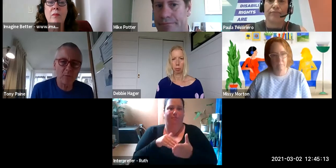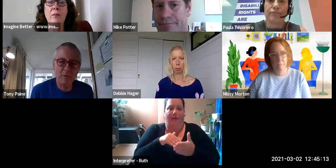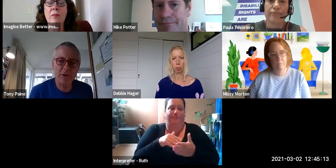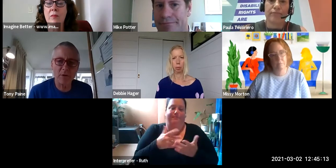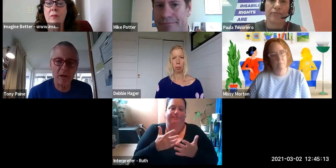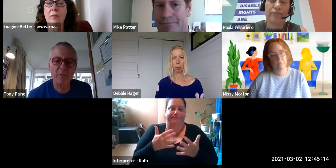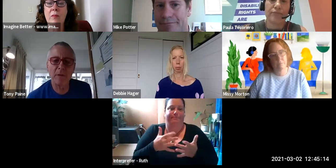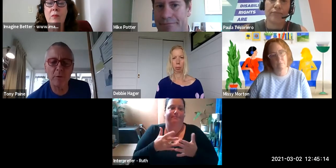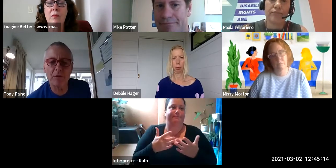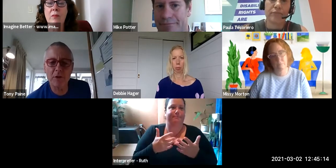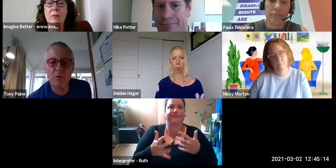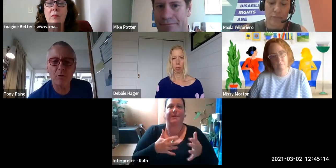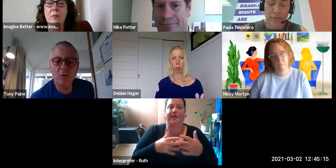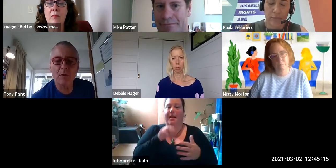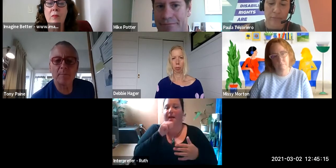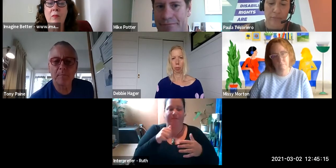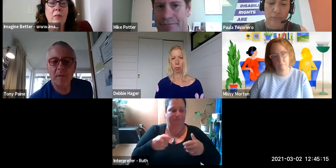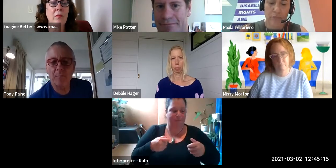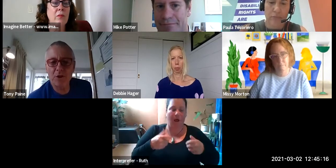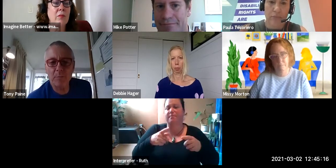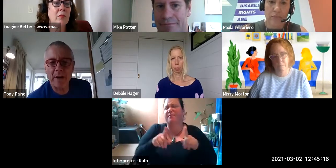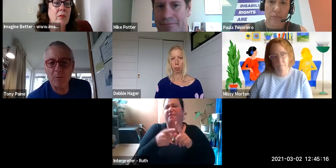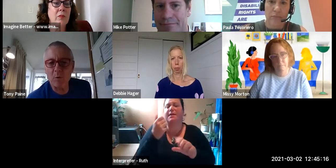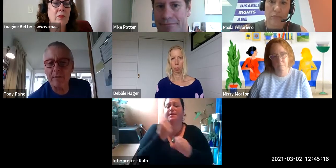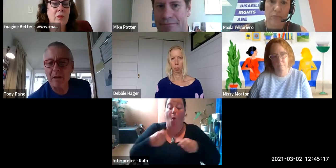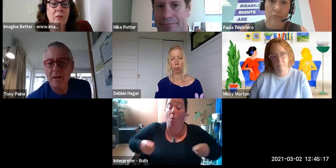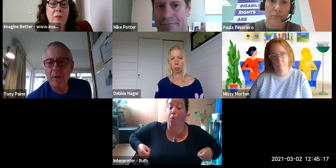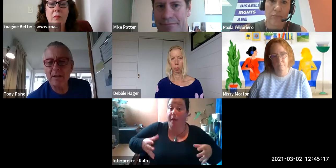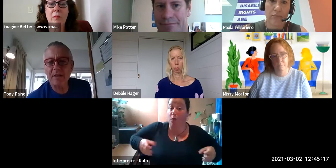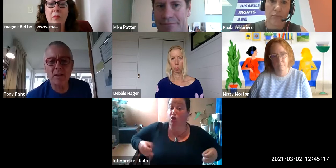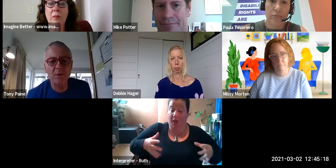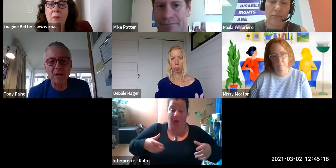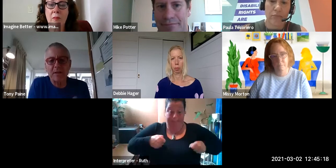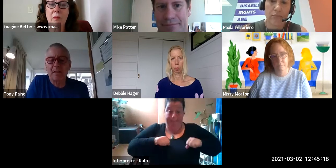a wheelchair, in a wheelchair or pushing a pram or whatever but is there a deeper sense